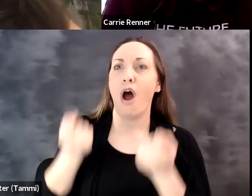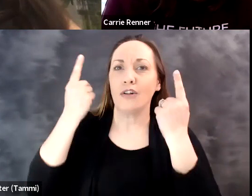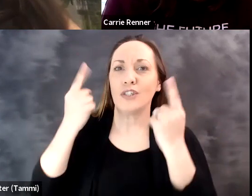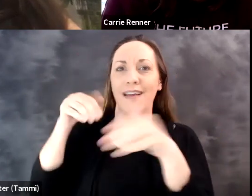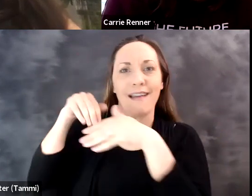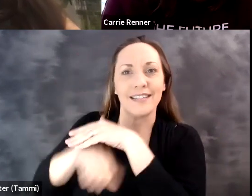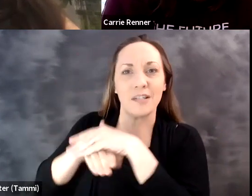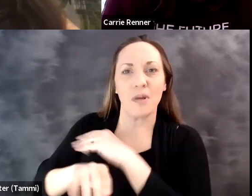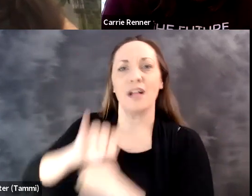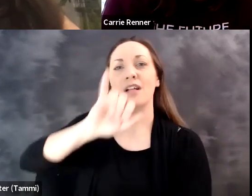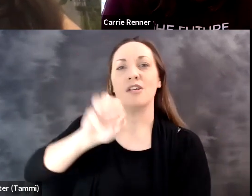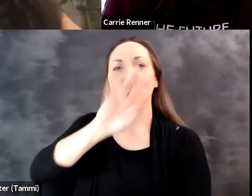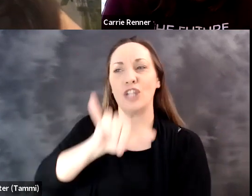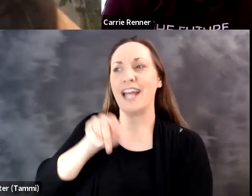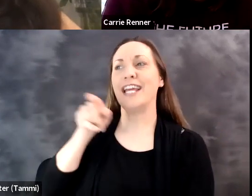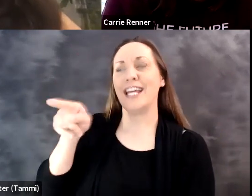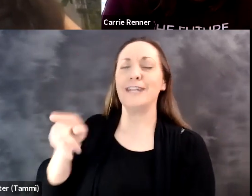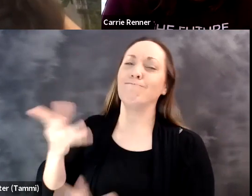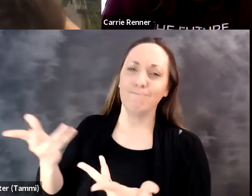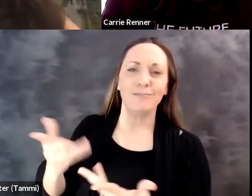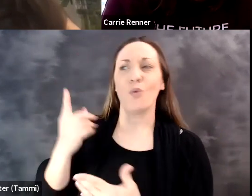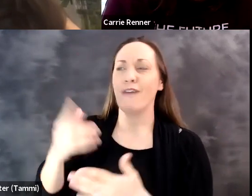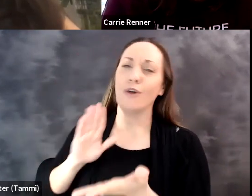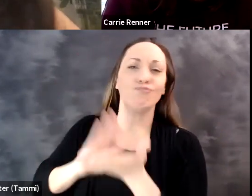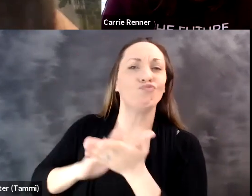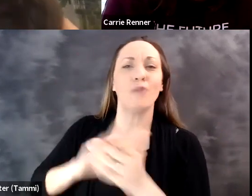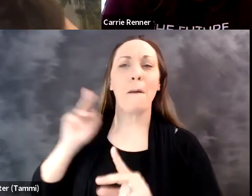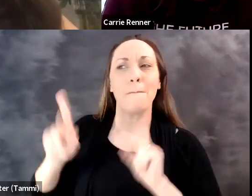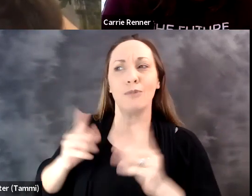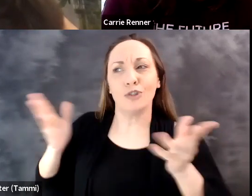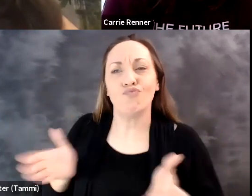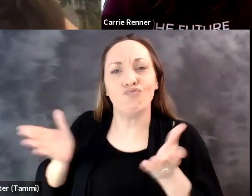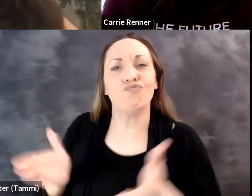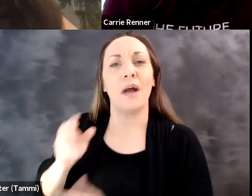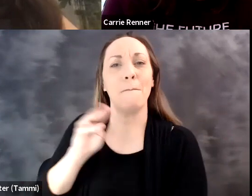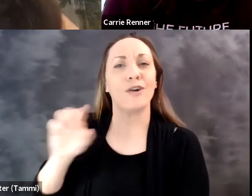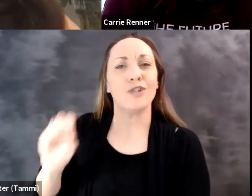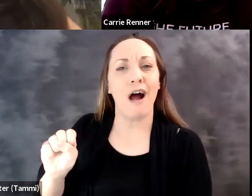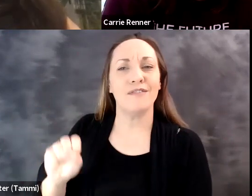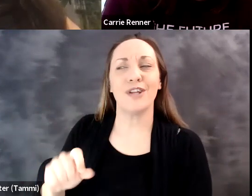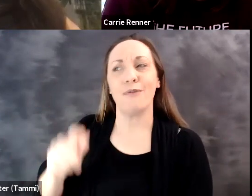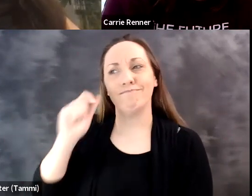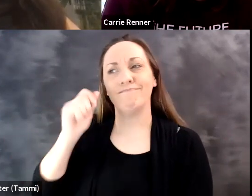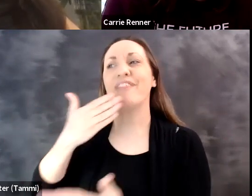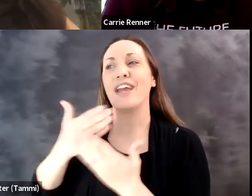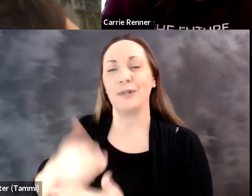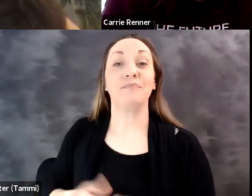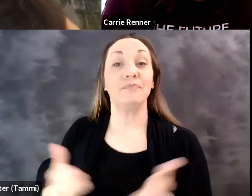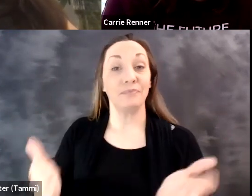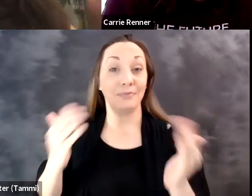understand accessibility. So Jenny is one of those that I think is truly an evangelist in our space and getting Microsoft to move, hats off to